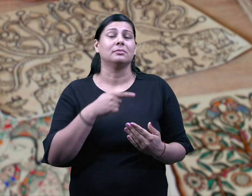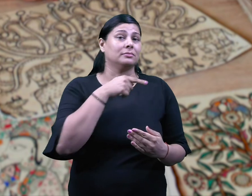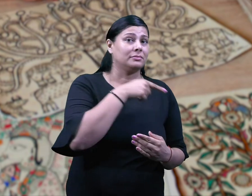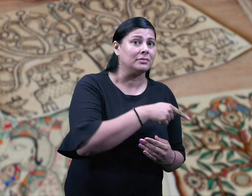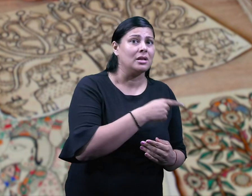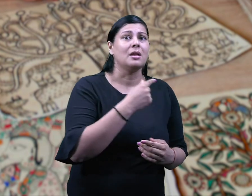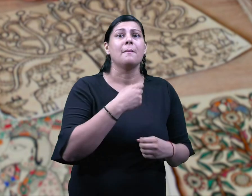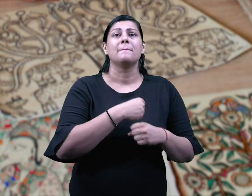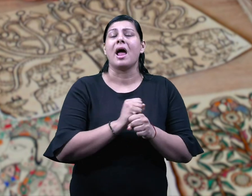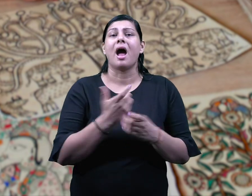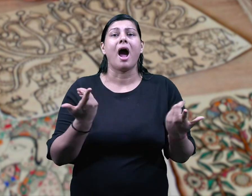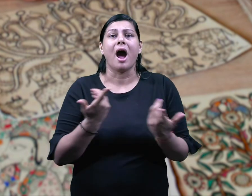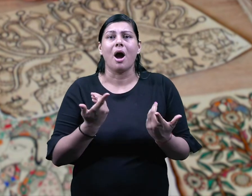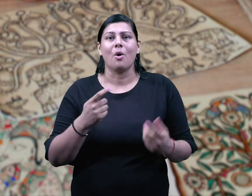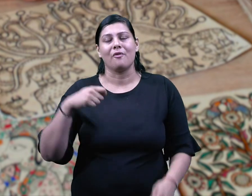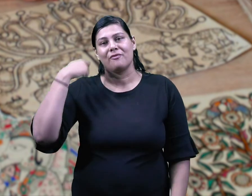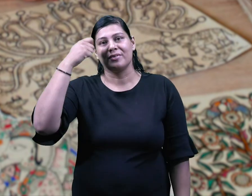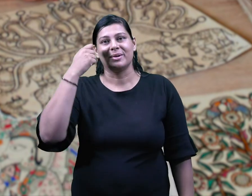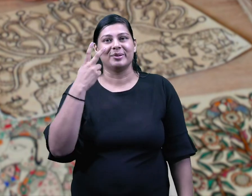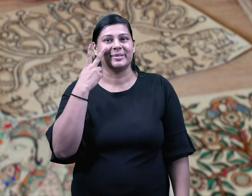Now watch this video to know how to do it.